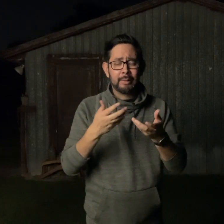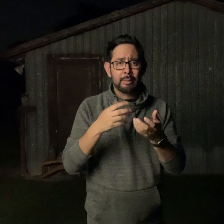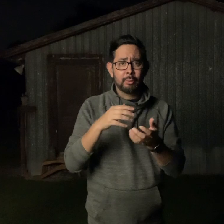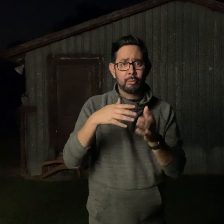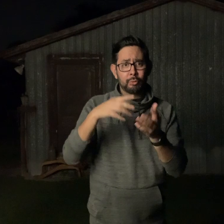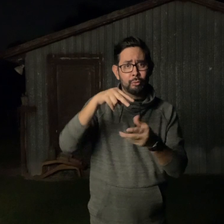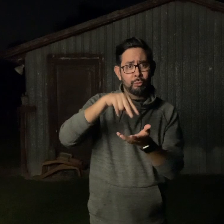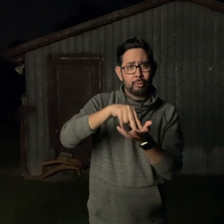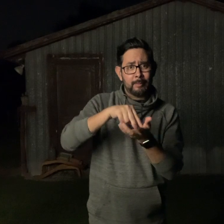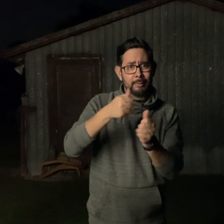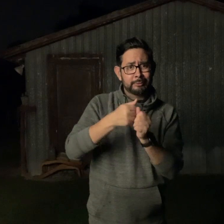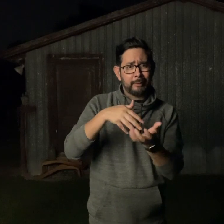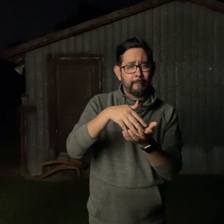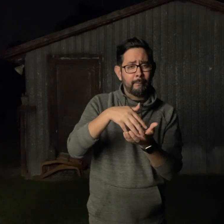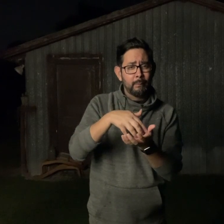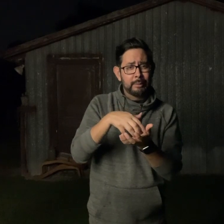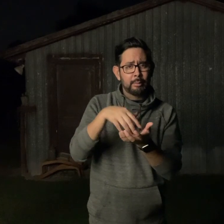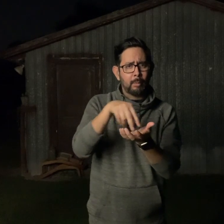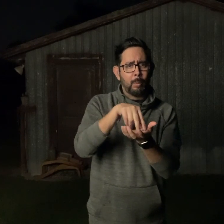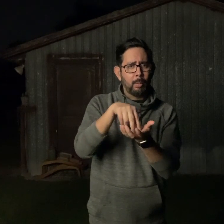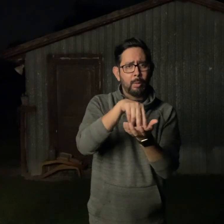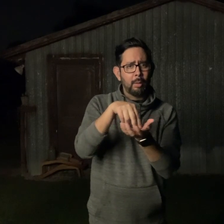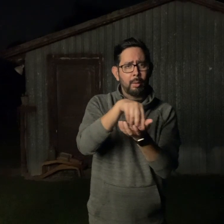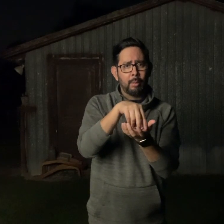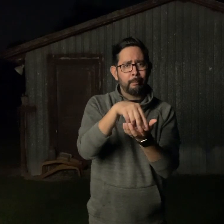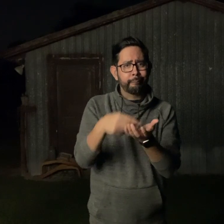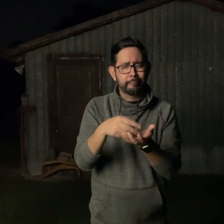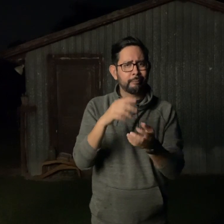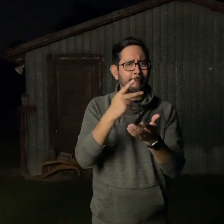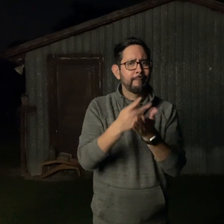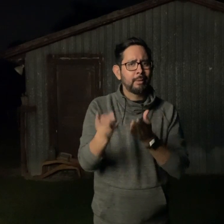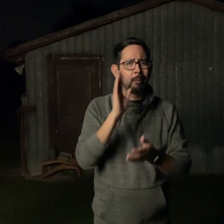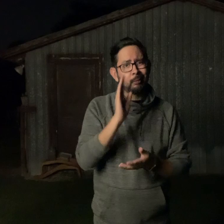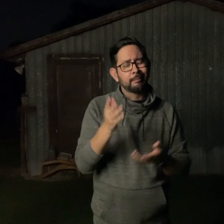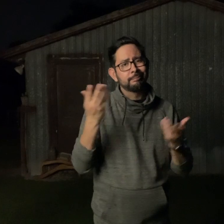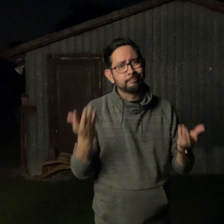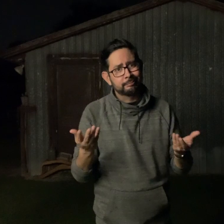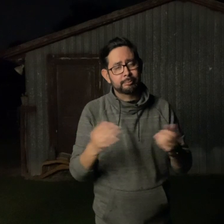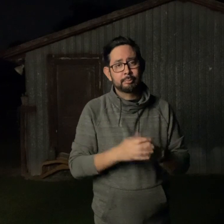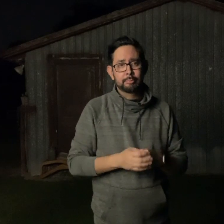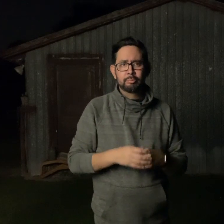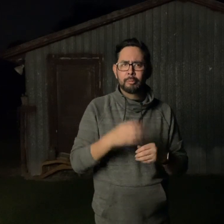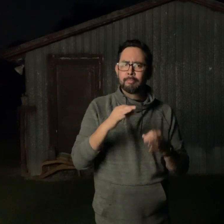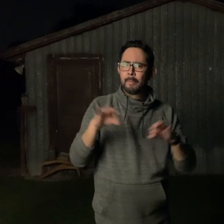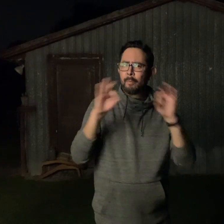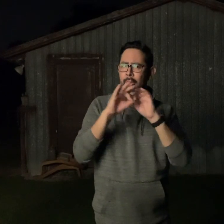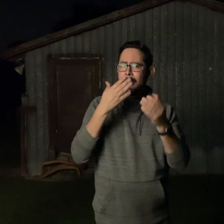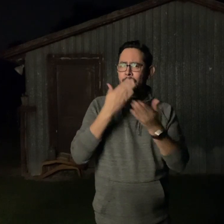If your camera is heavy, and your tripod is weak, it could move around and fall over and your project will fail.